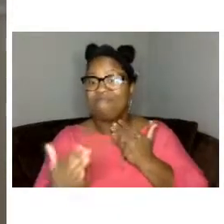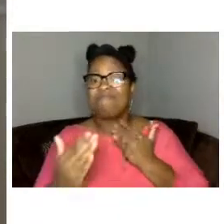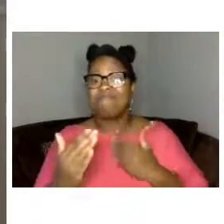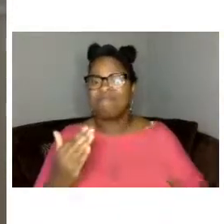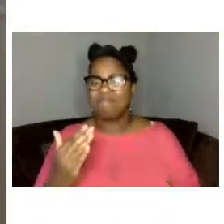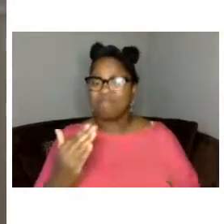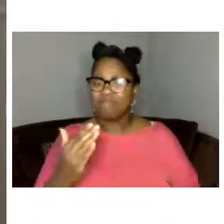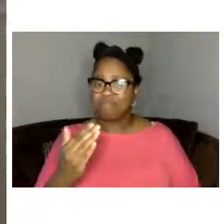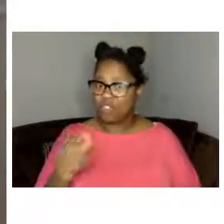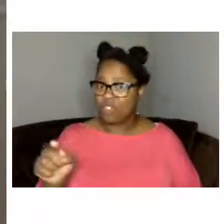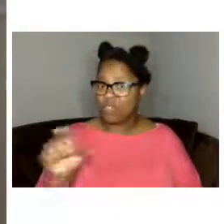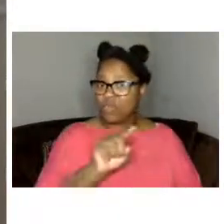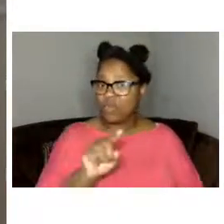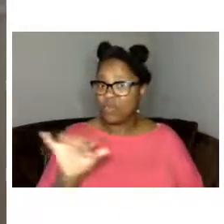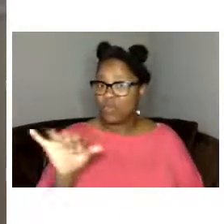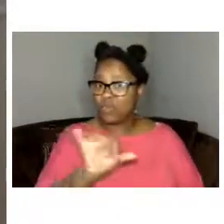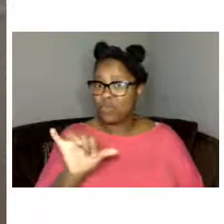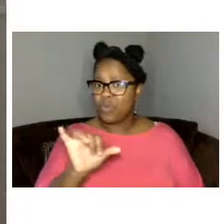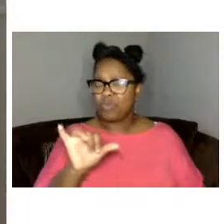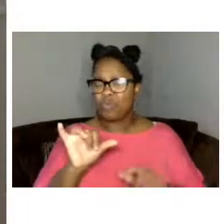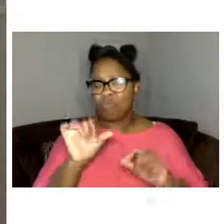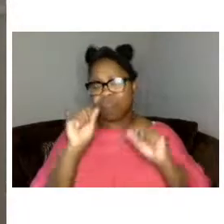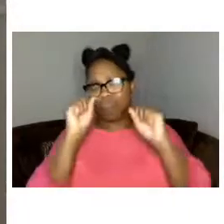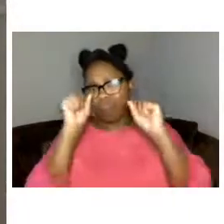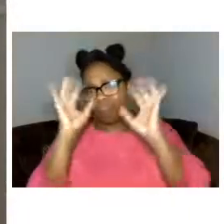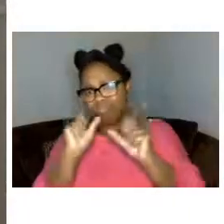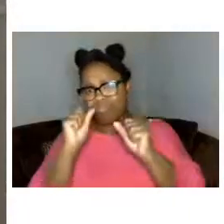you too are an incredible important part of this